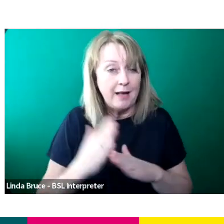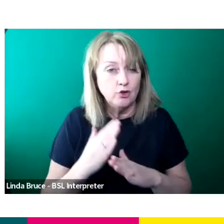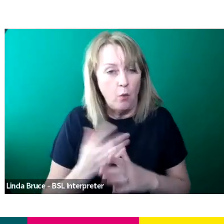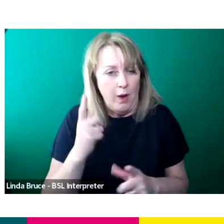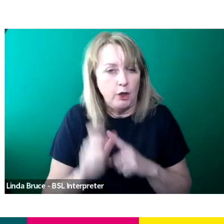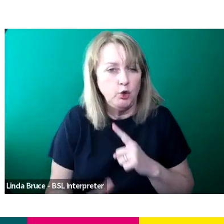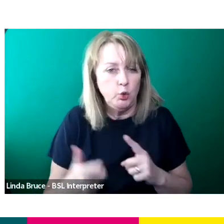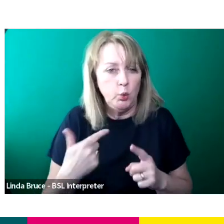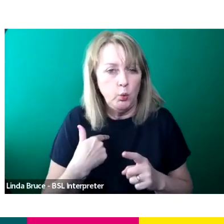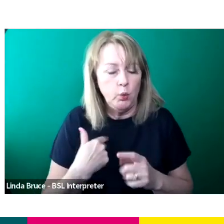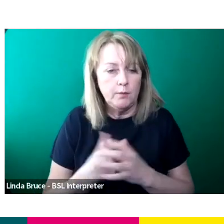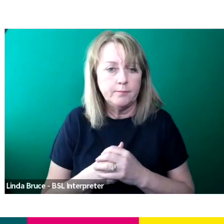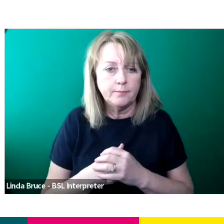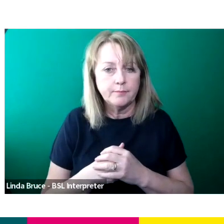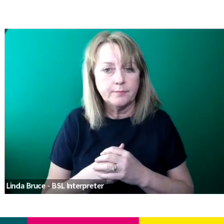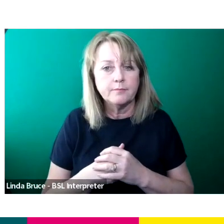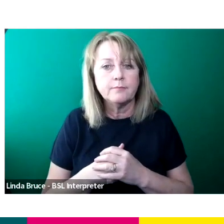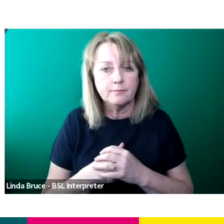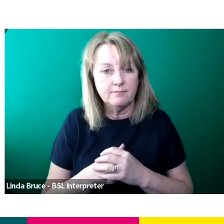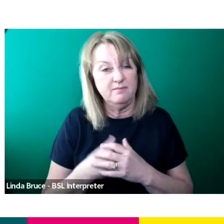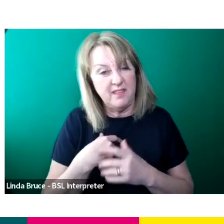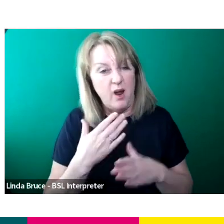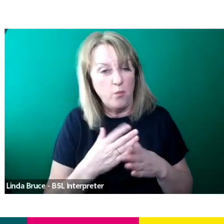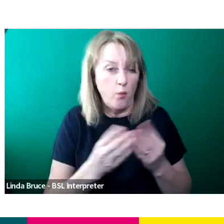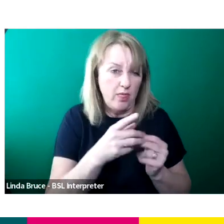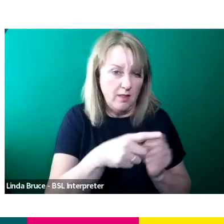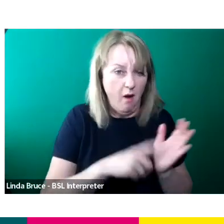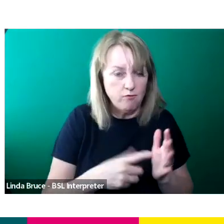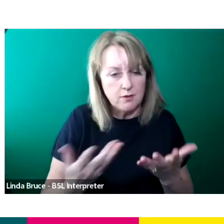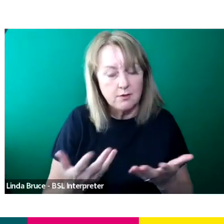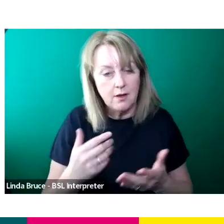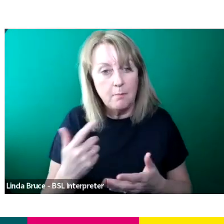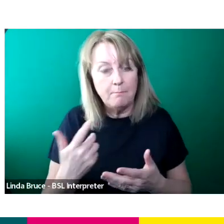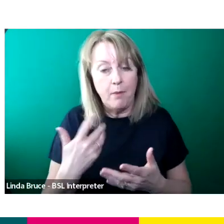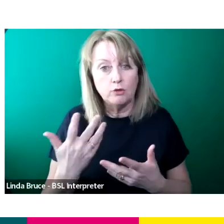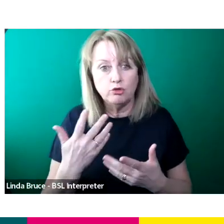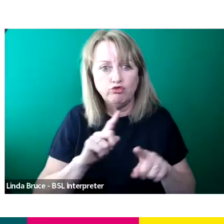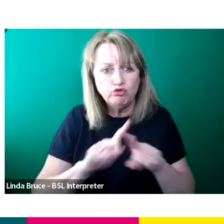So yeah, same work with Lauren and everything and try and get as much diverse and new talent